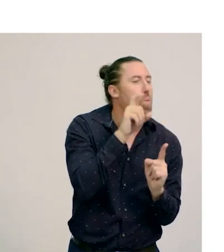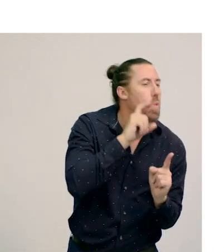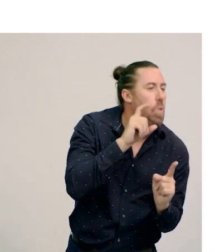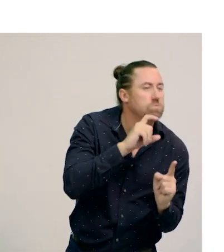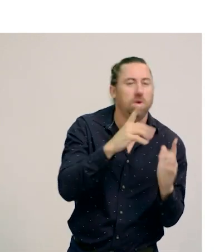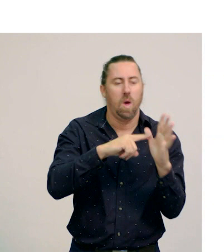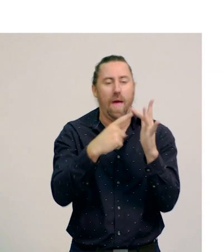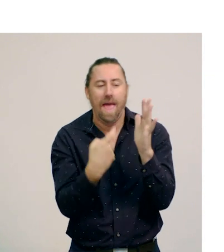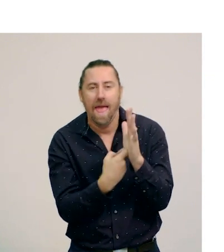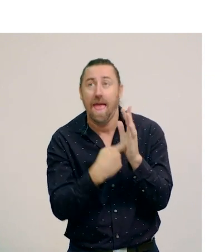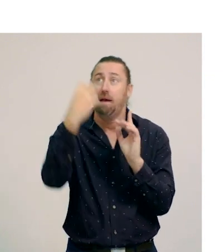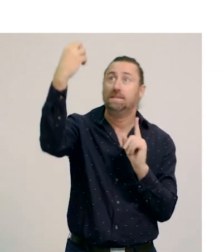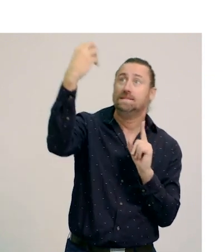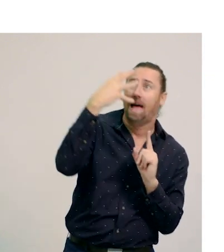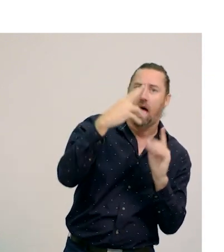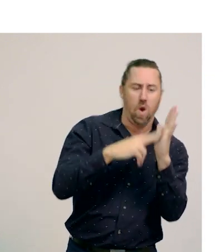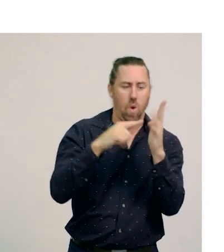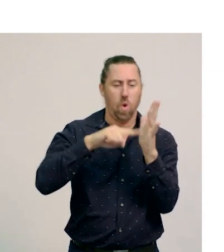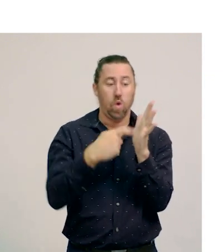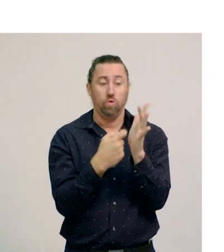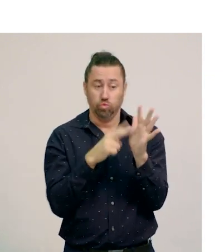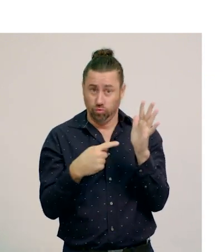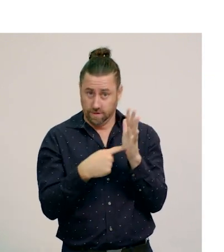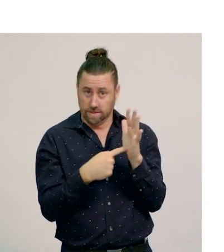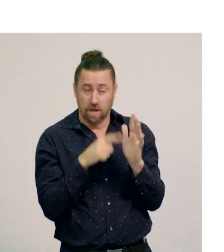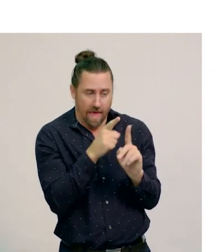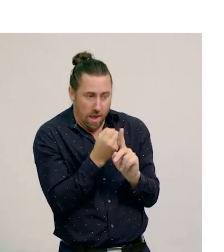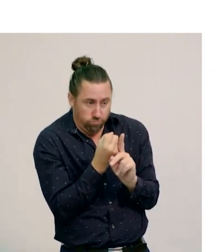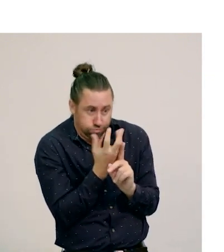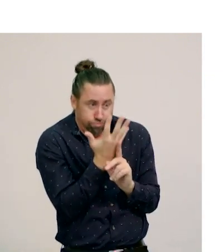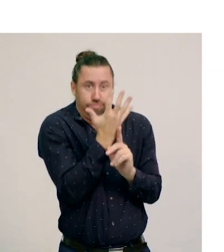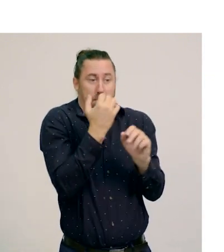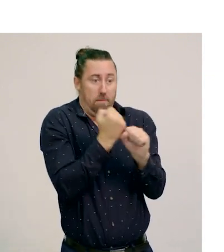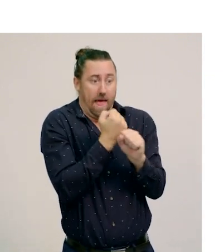air, sunlight, and nutrients, to produce the food that they need to survive.